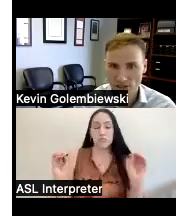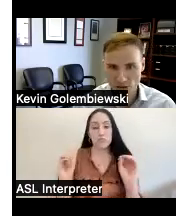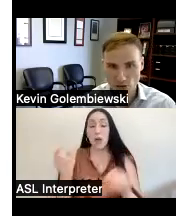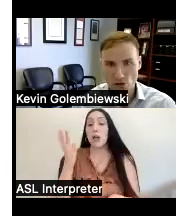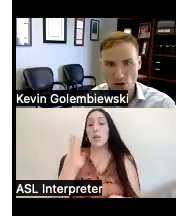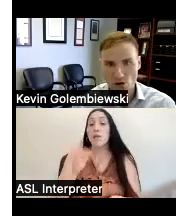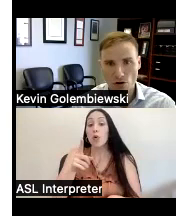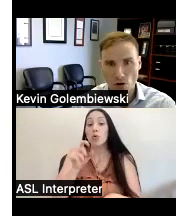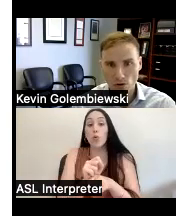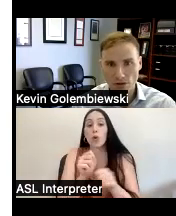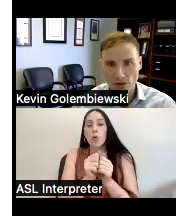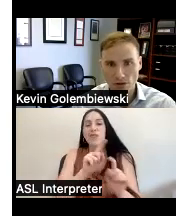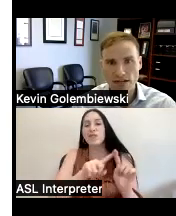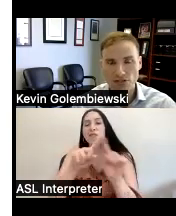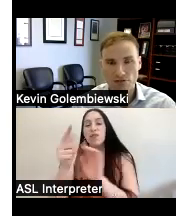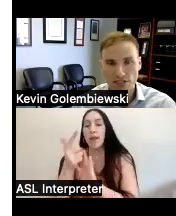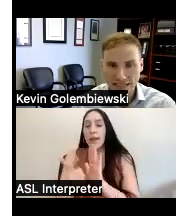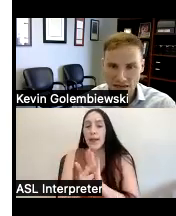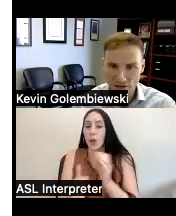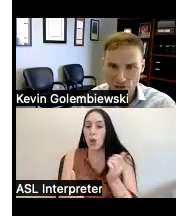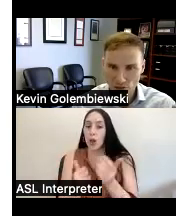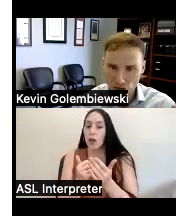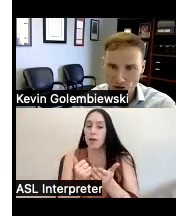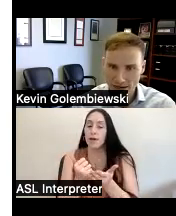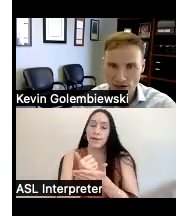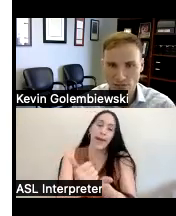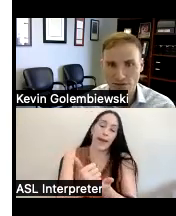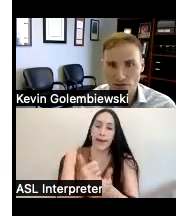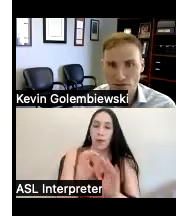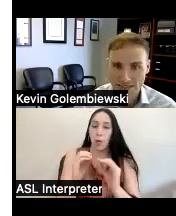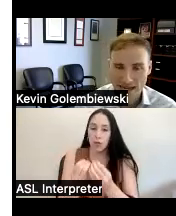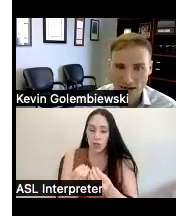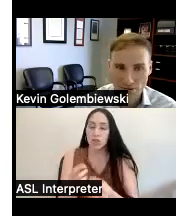those are only providing services to individuals with certain income levels that does not apply